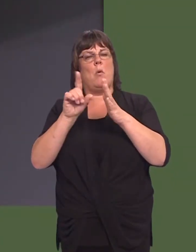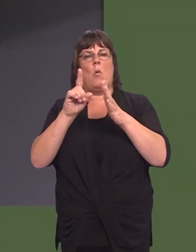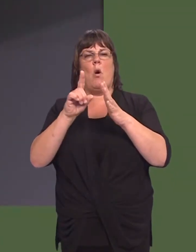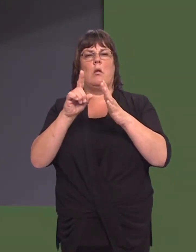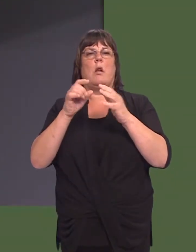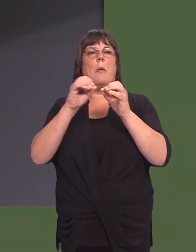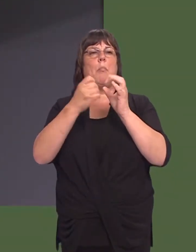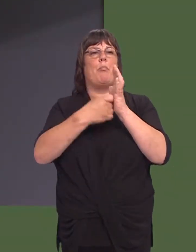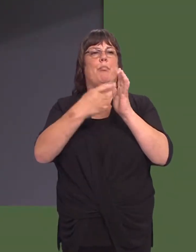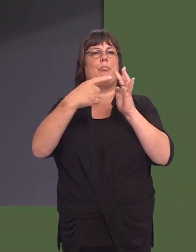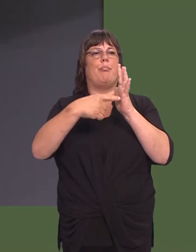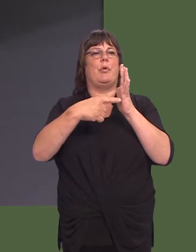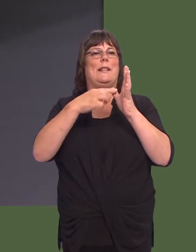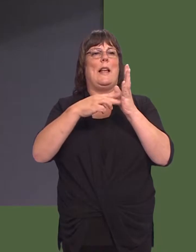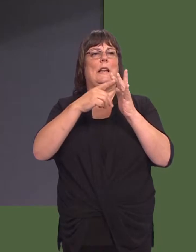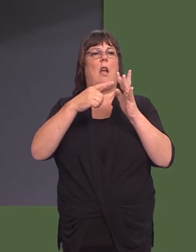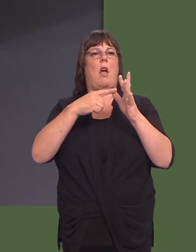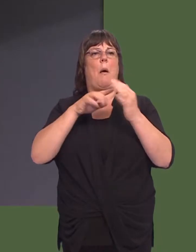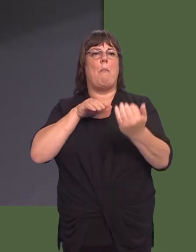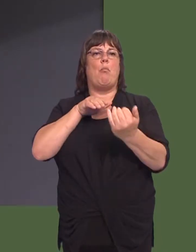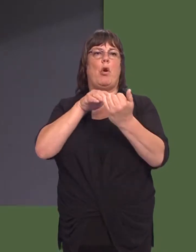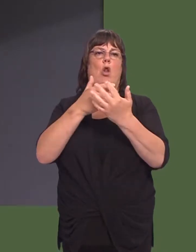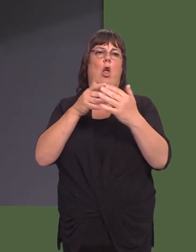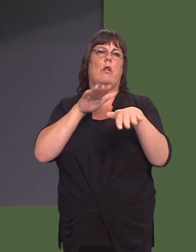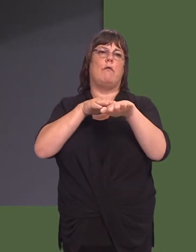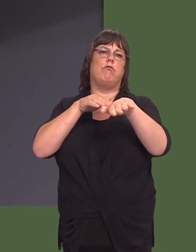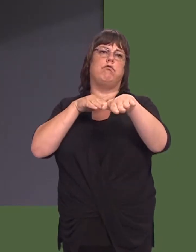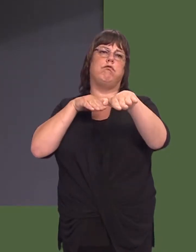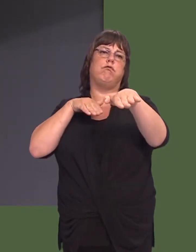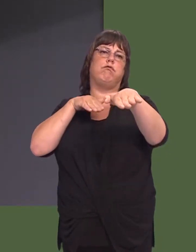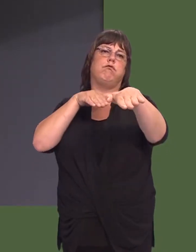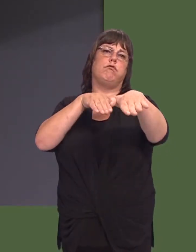Itís a decade since a Welsh Government-commissioned report identified eight options, including